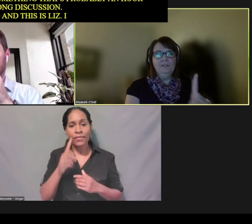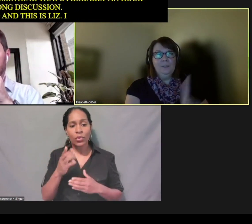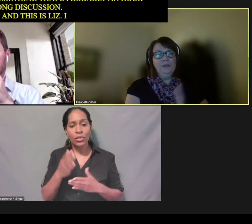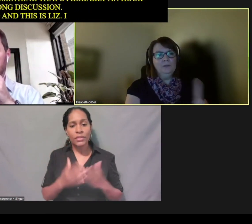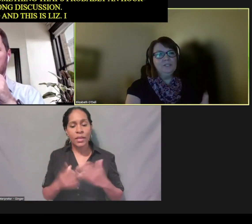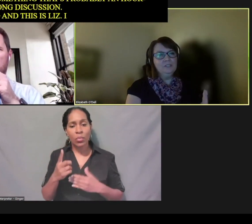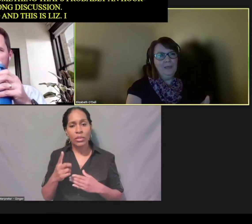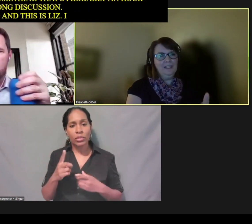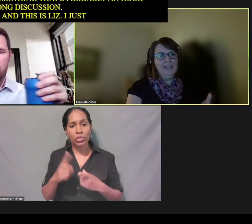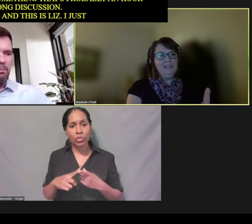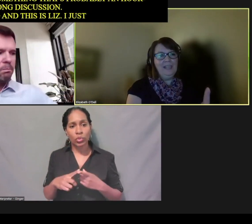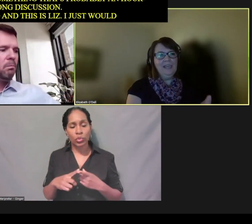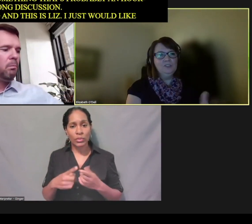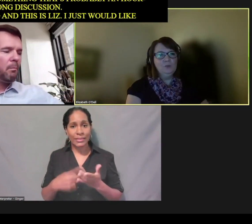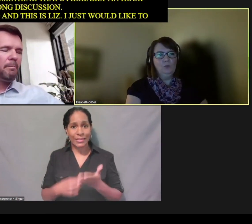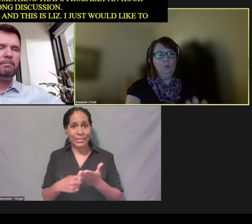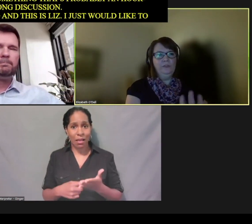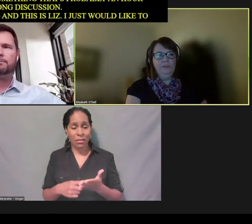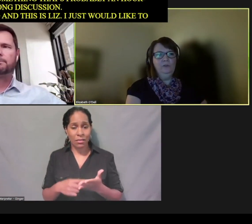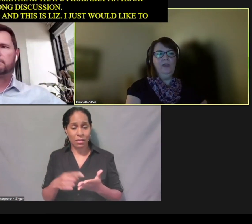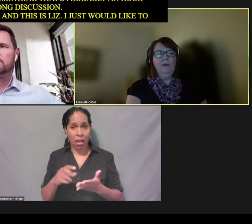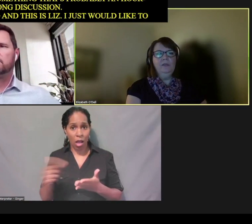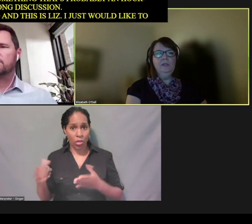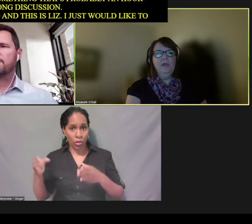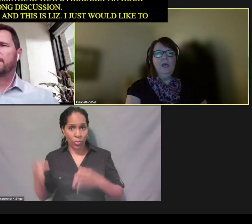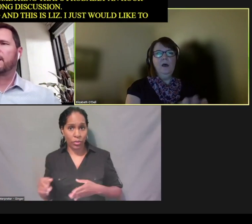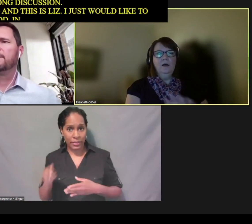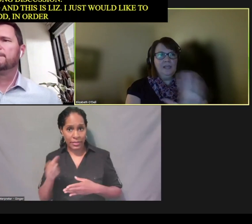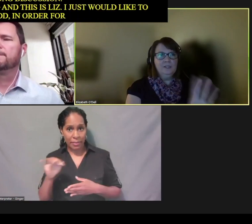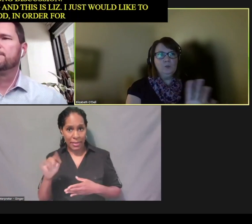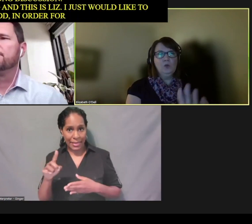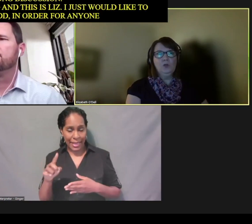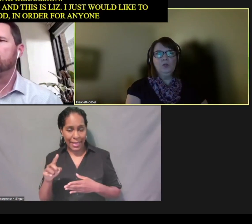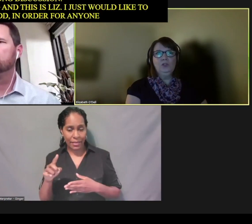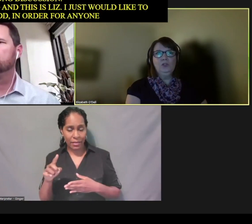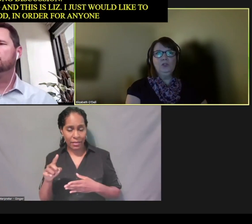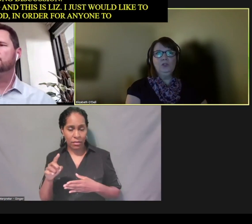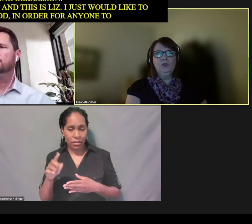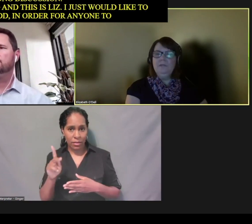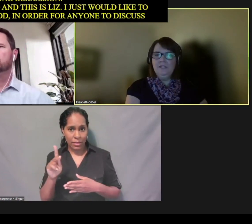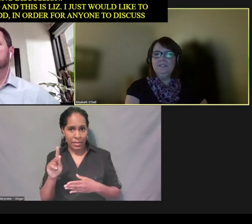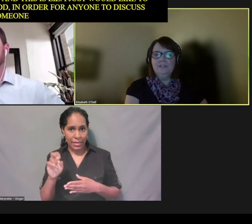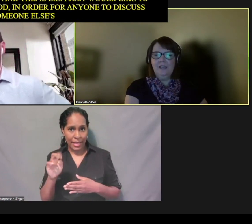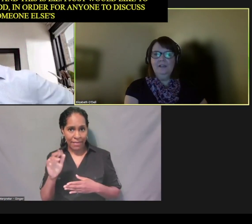someone else's Medicaid case with you, Kevin, our caseworker, you would need to be designated